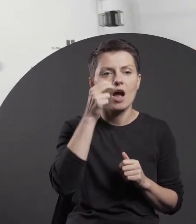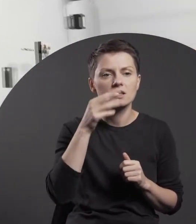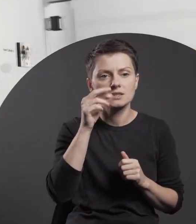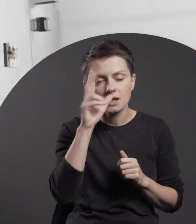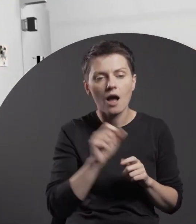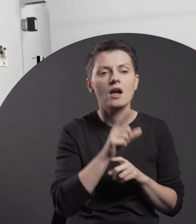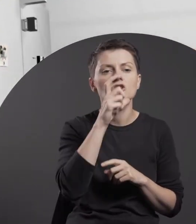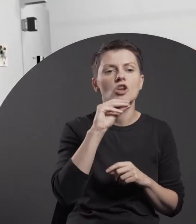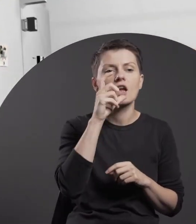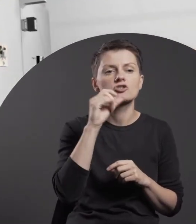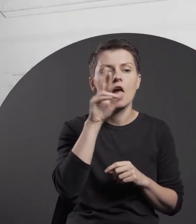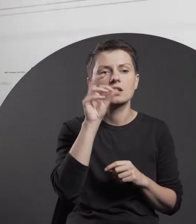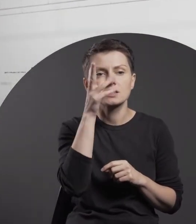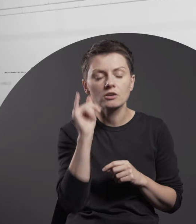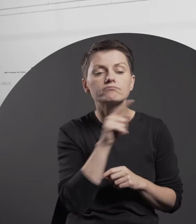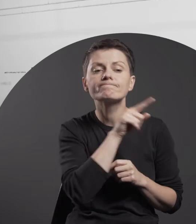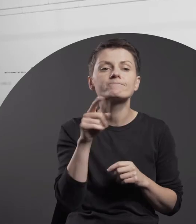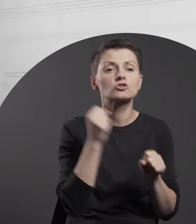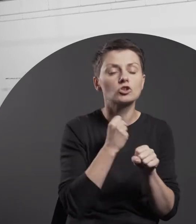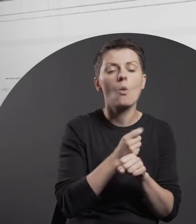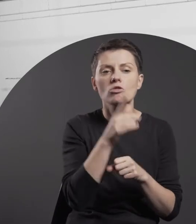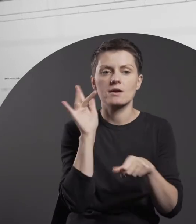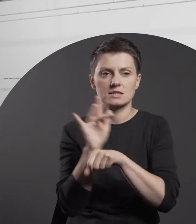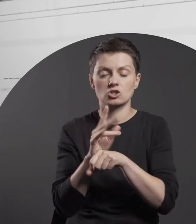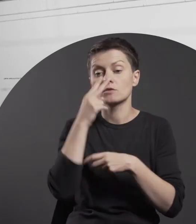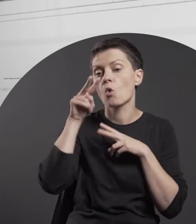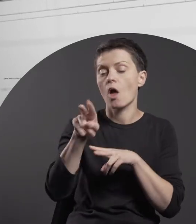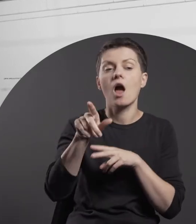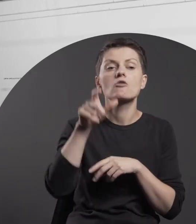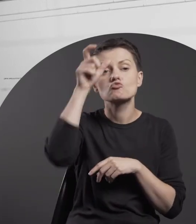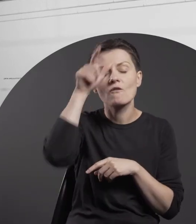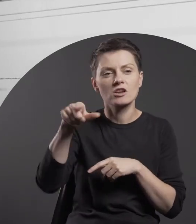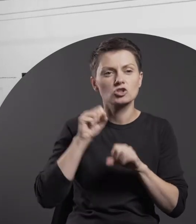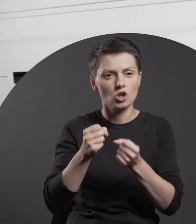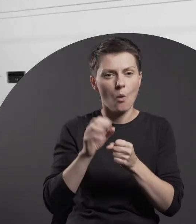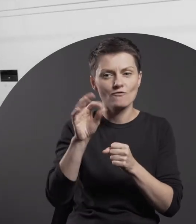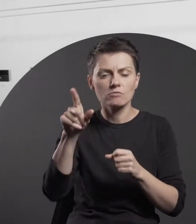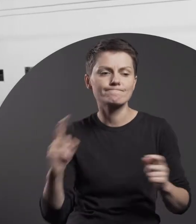provide a critical take on the human activity and, as a socially engaged practice, juxtapose it with nature.